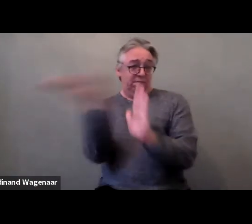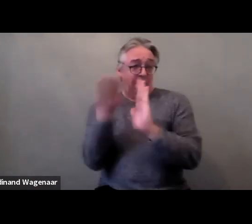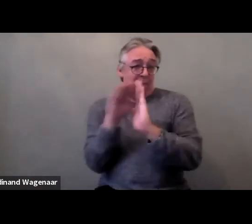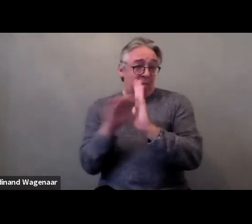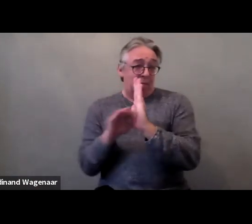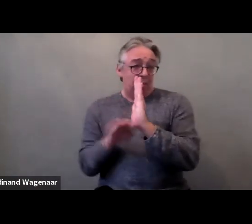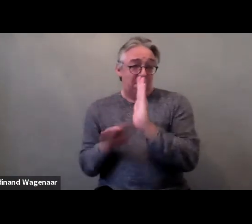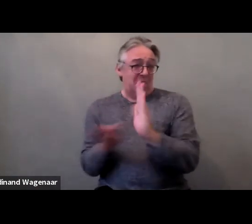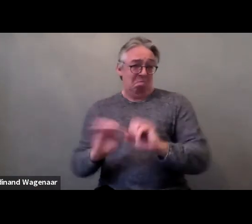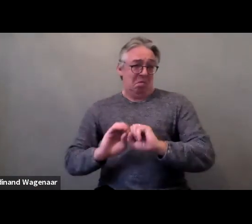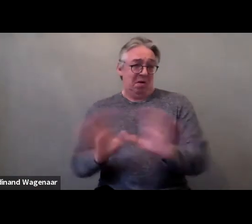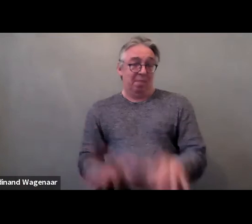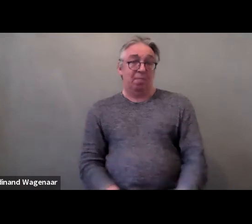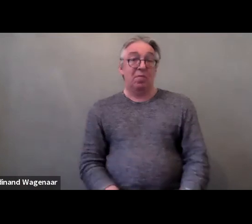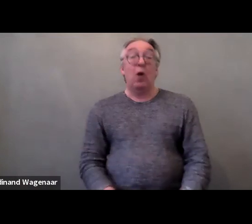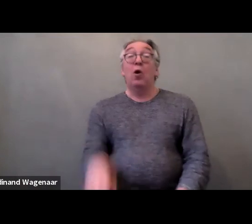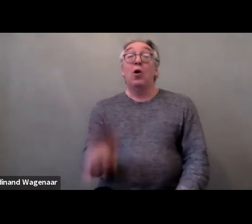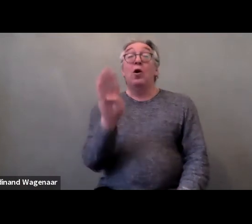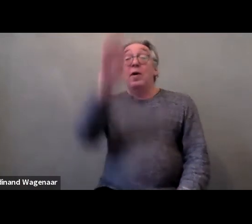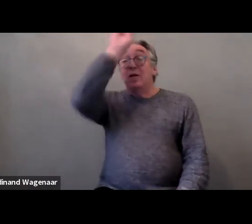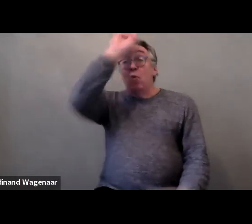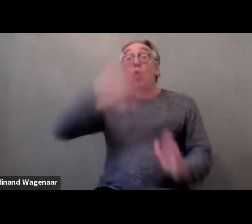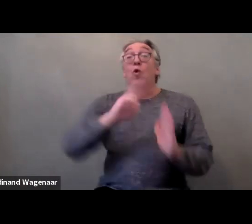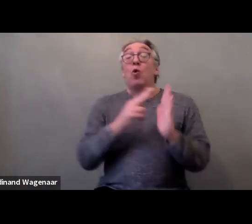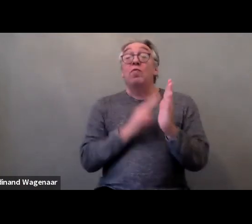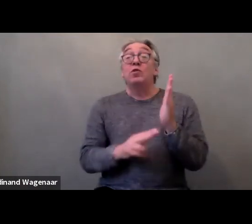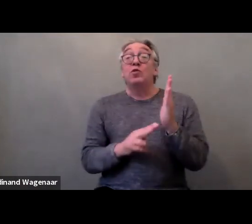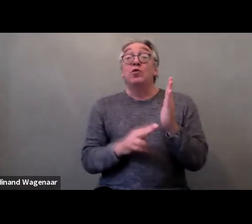The Convention uses some terms and definitions.